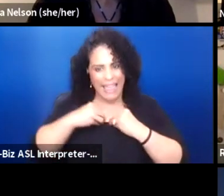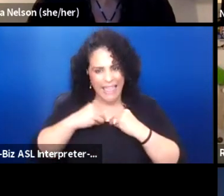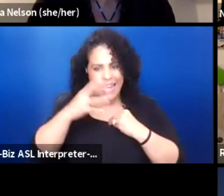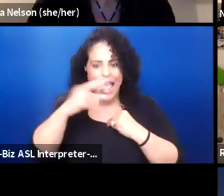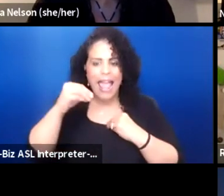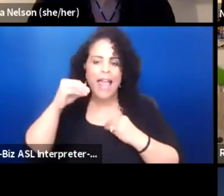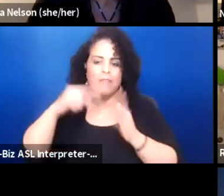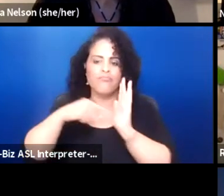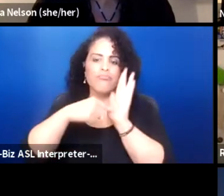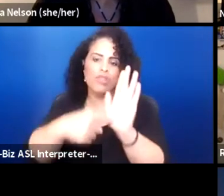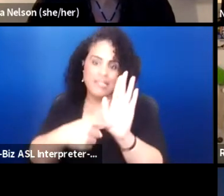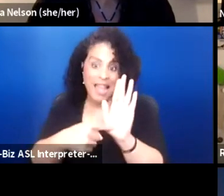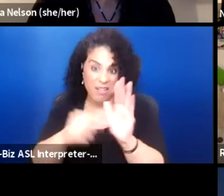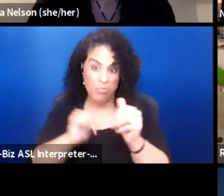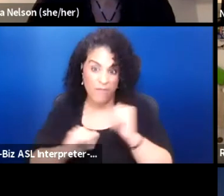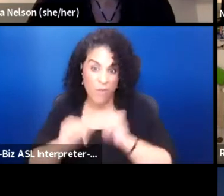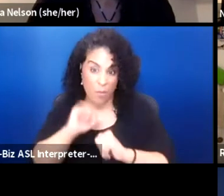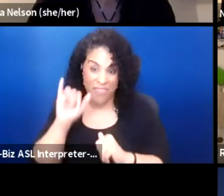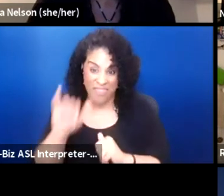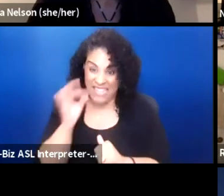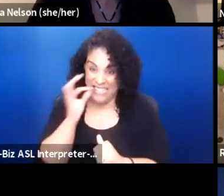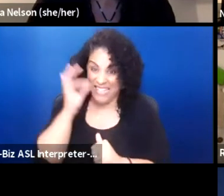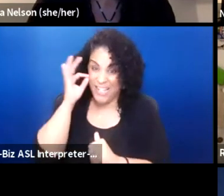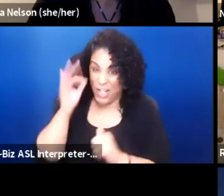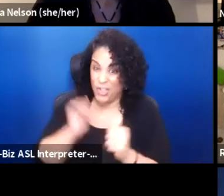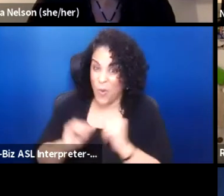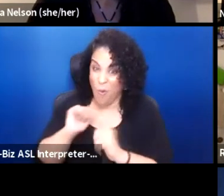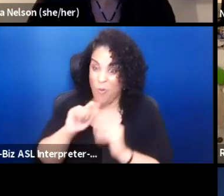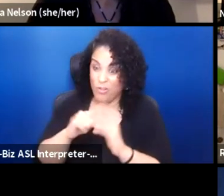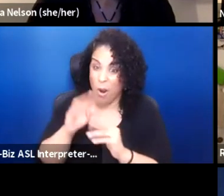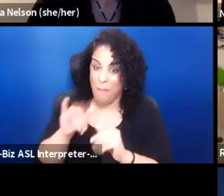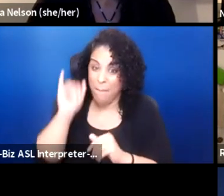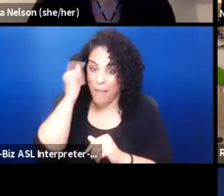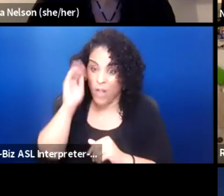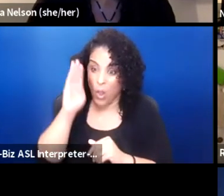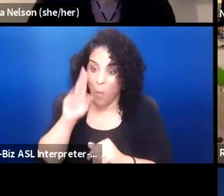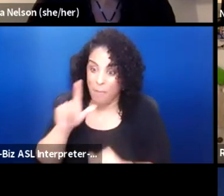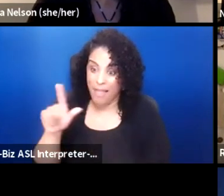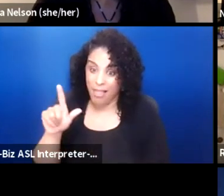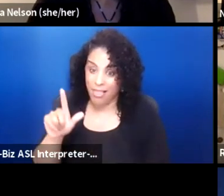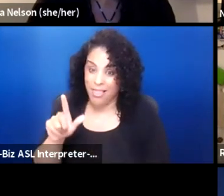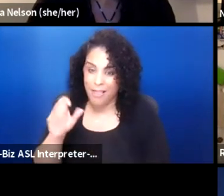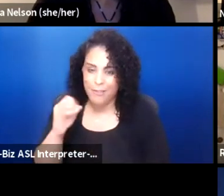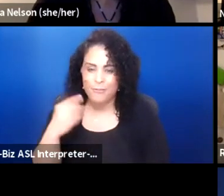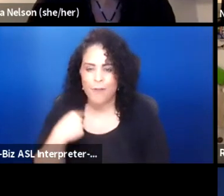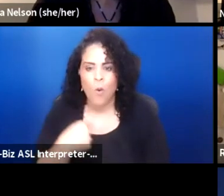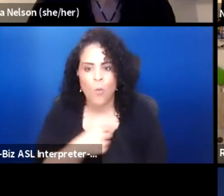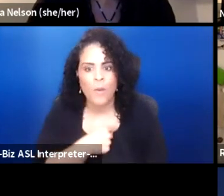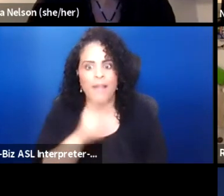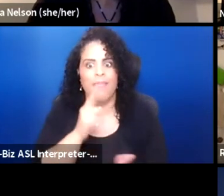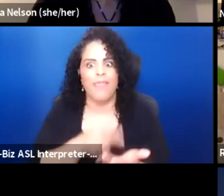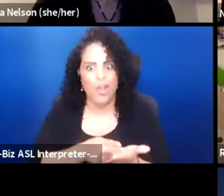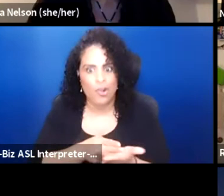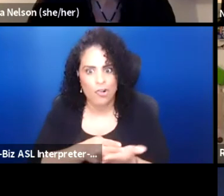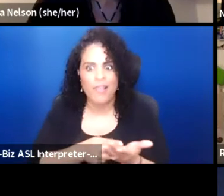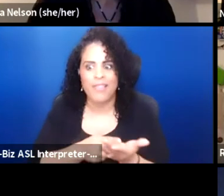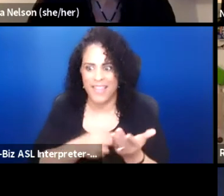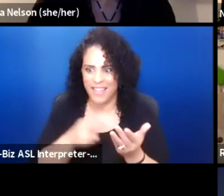That's an Indian show that was started by Buffalo Bill. So we literally are raced from all of these places